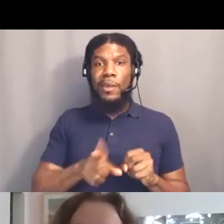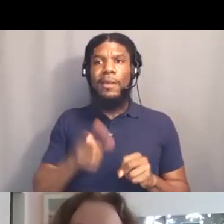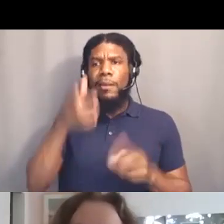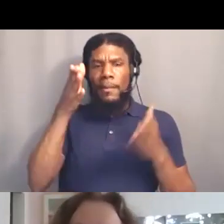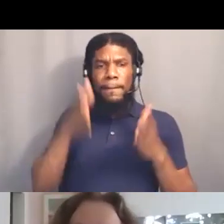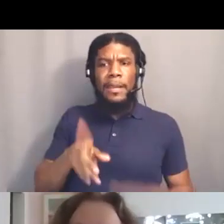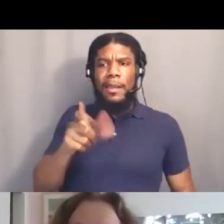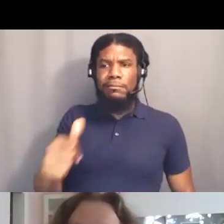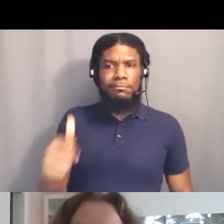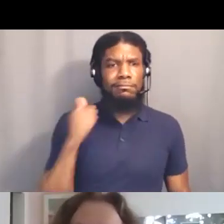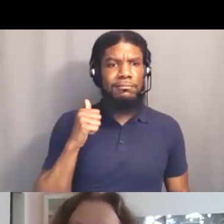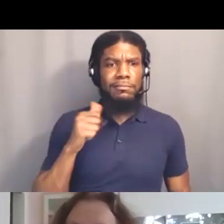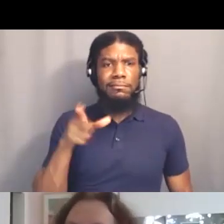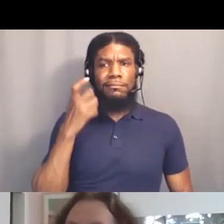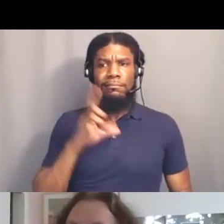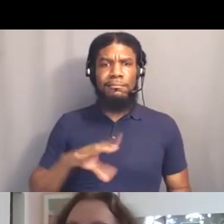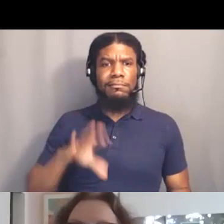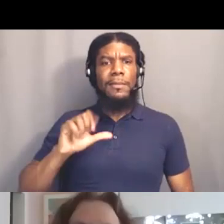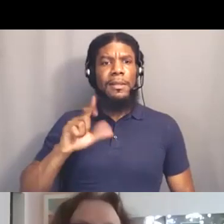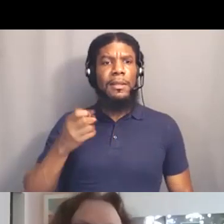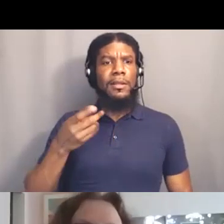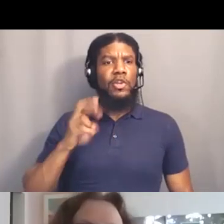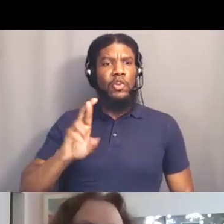and so we're asking people to call him and tell him to calendar it.